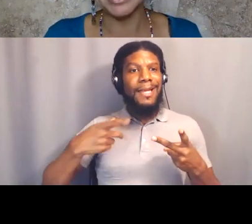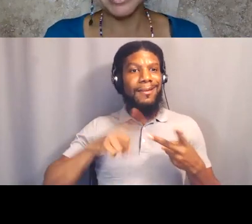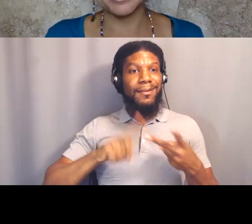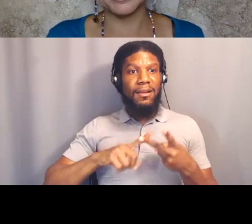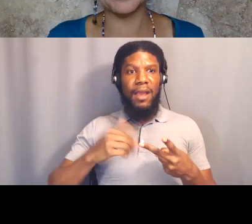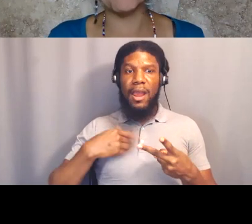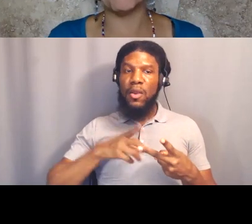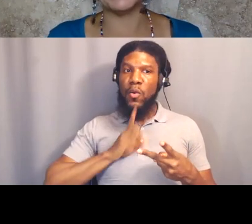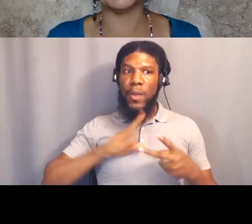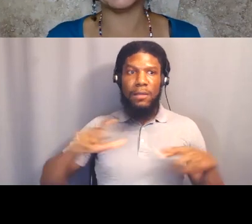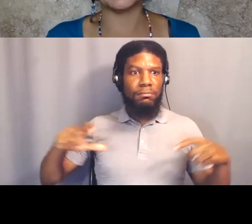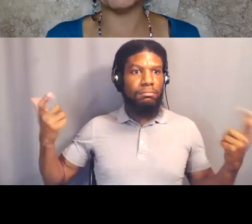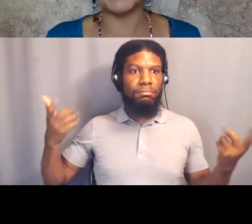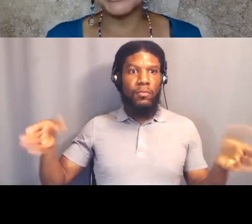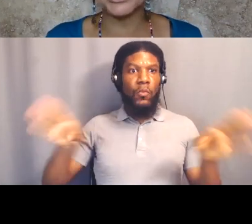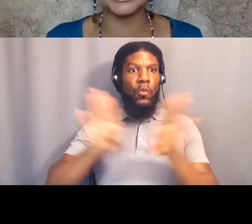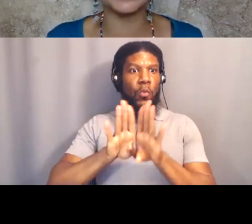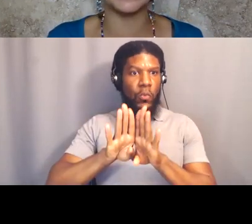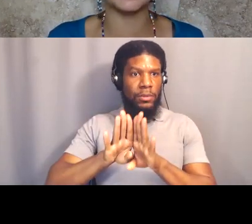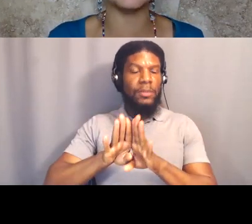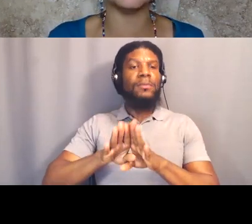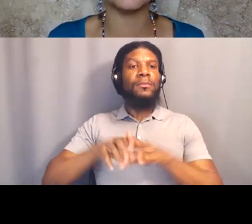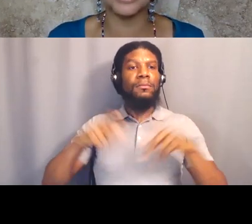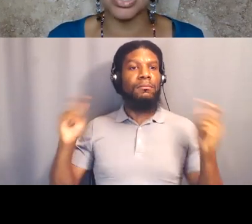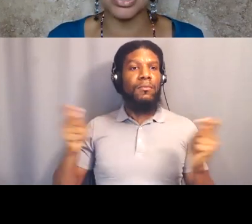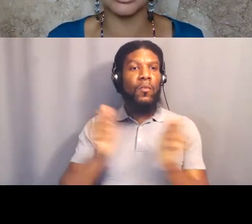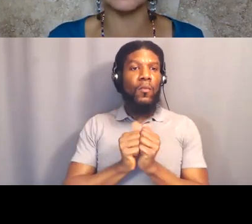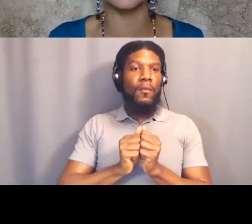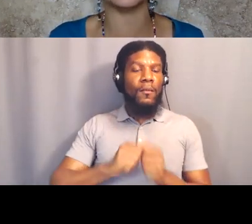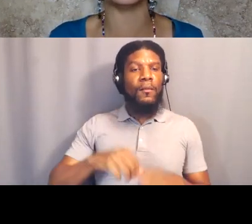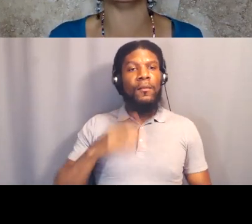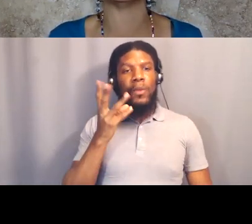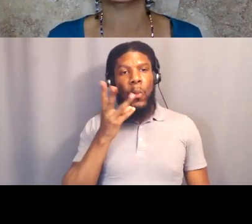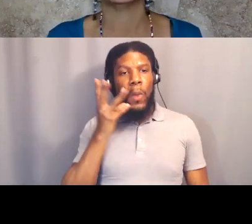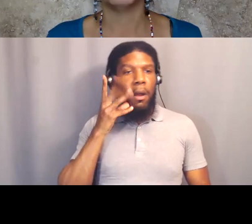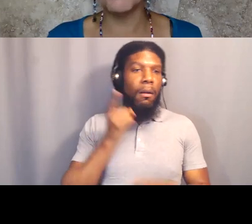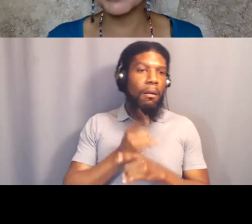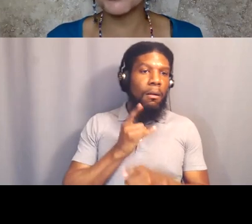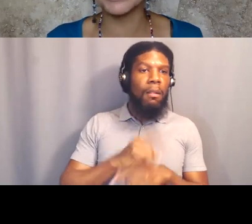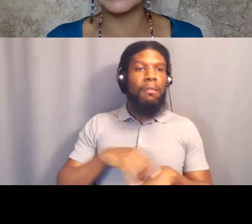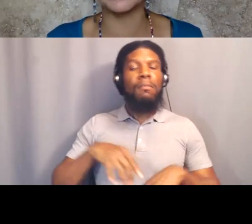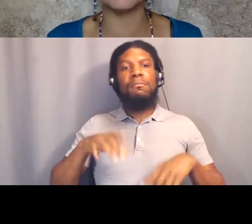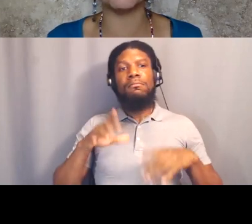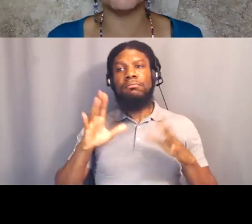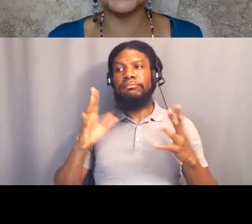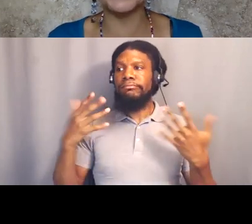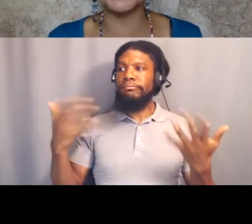with libation and song and poetry and food